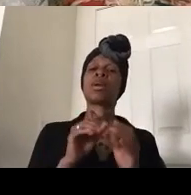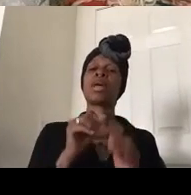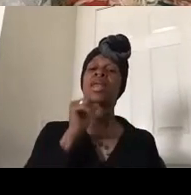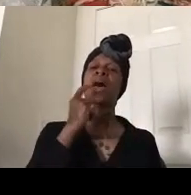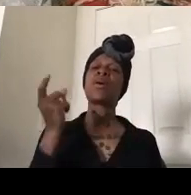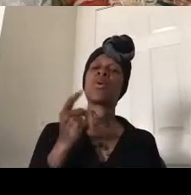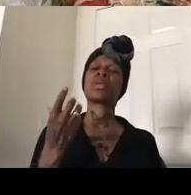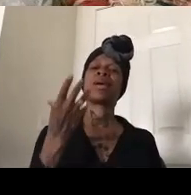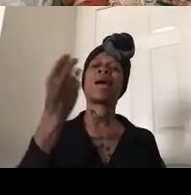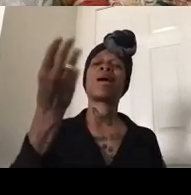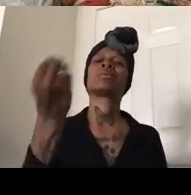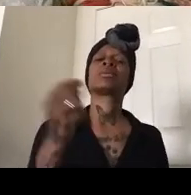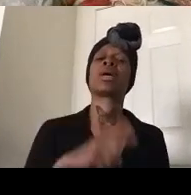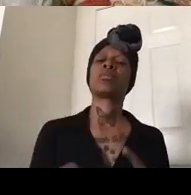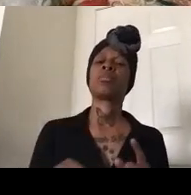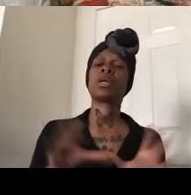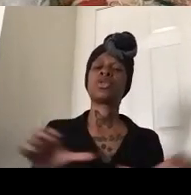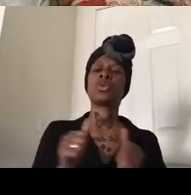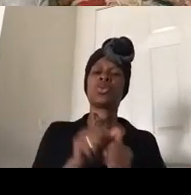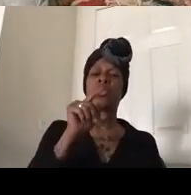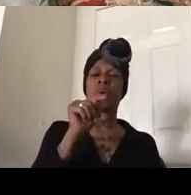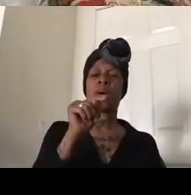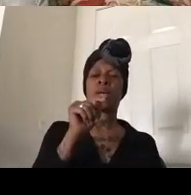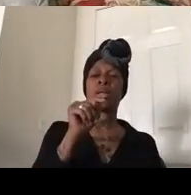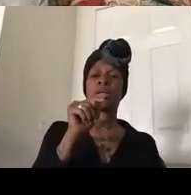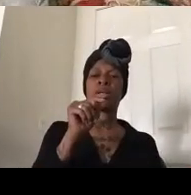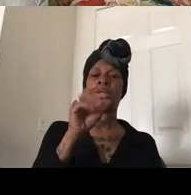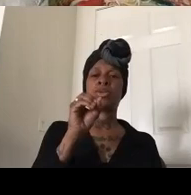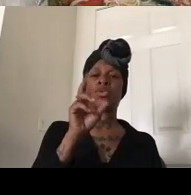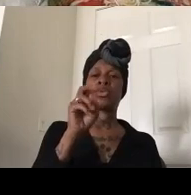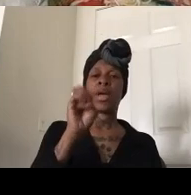kwame ture says which is study and organize